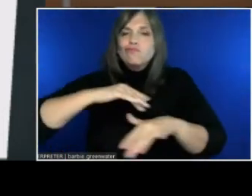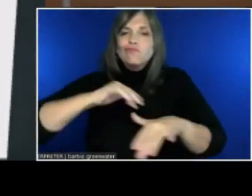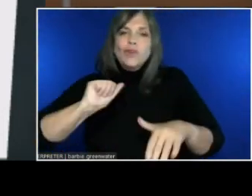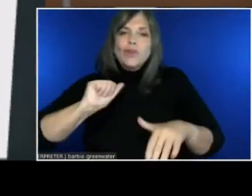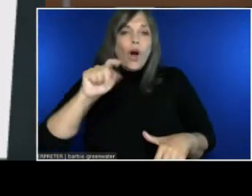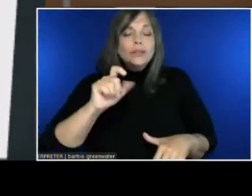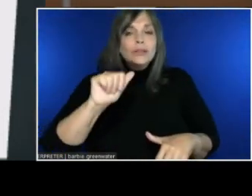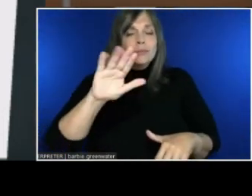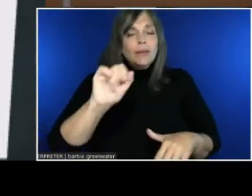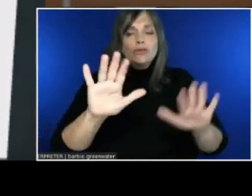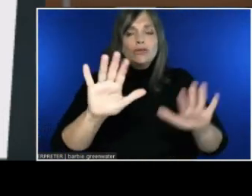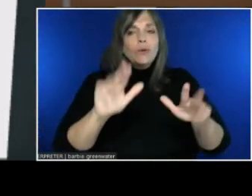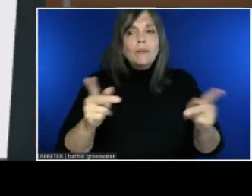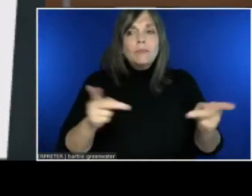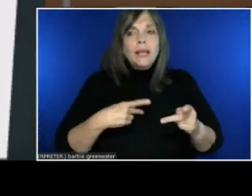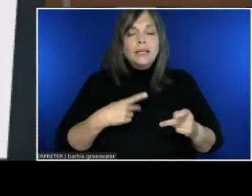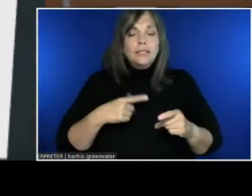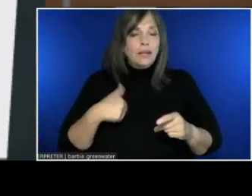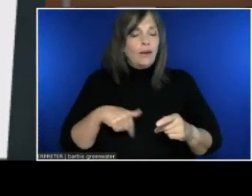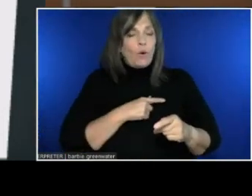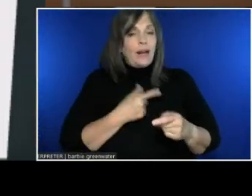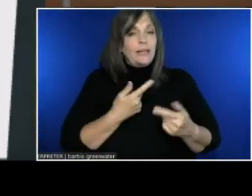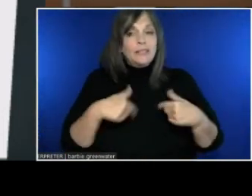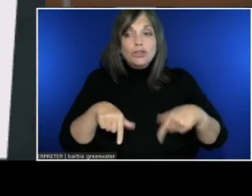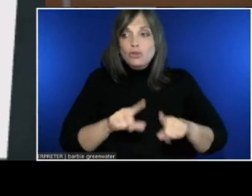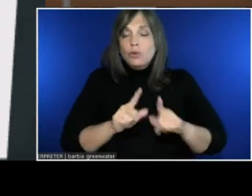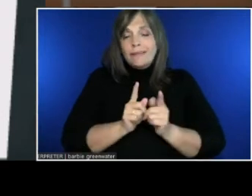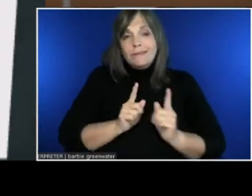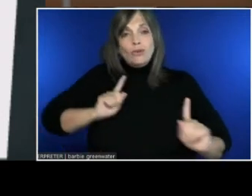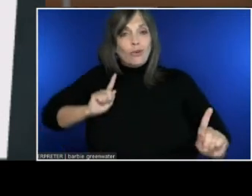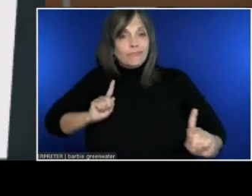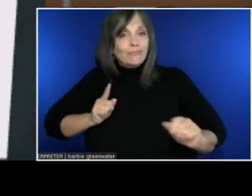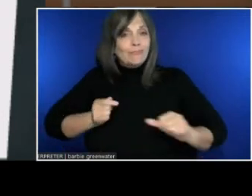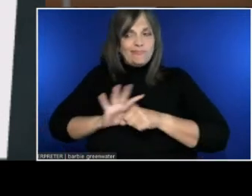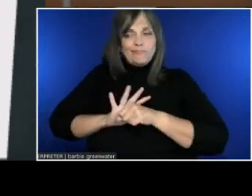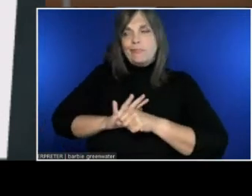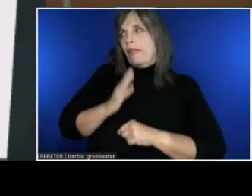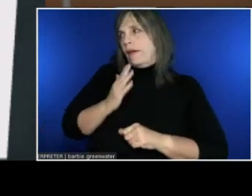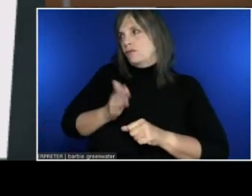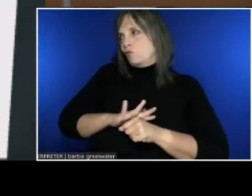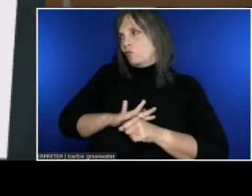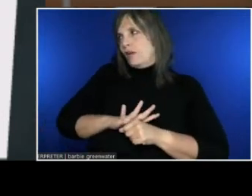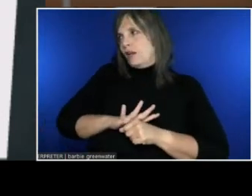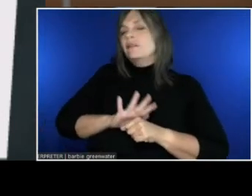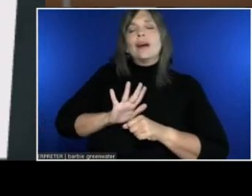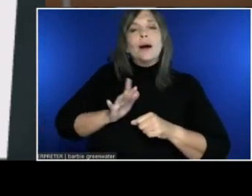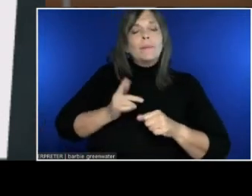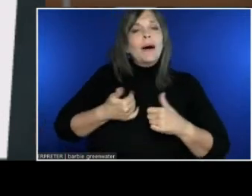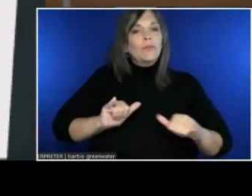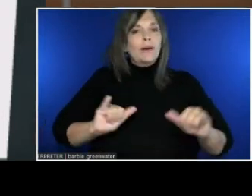Thanks, COVID. We shipped captions preview. We shipped it during the pandemic.